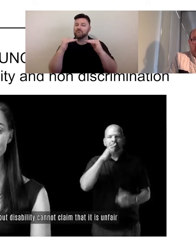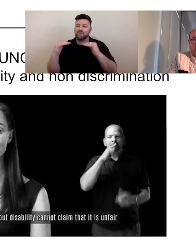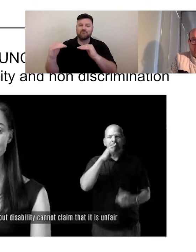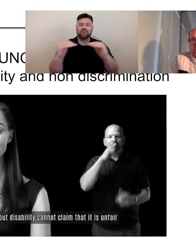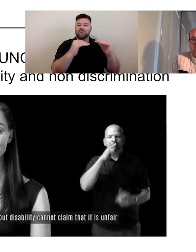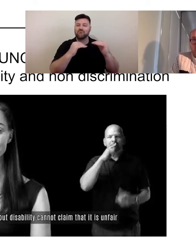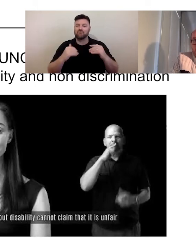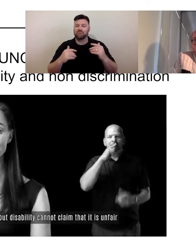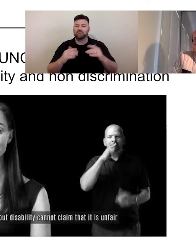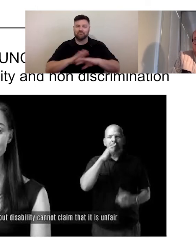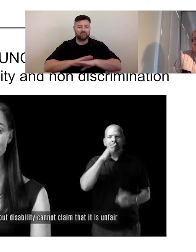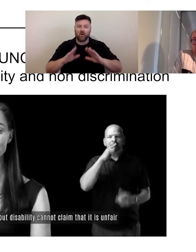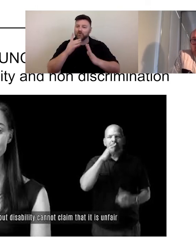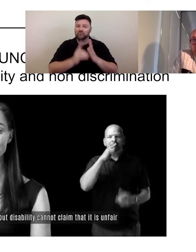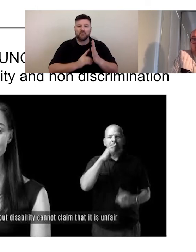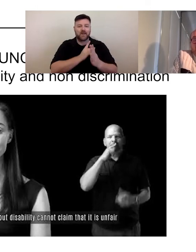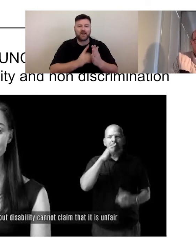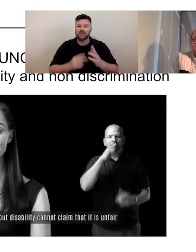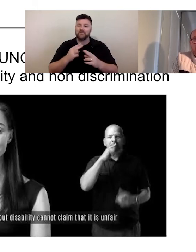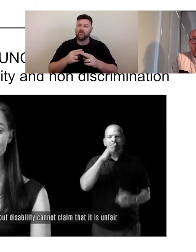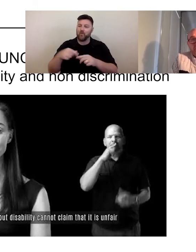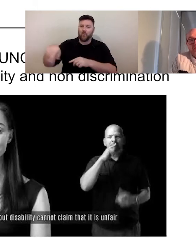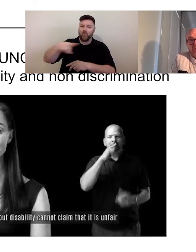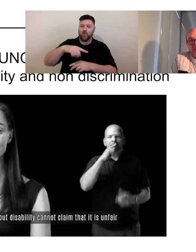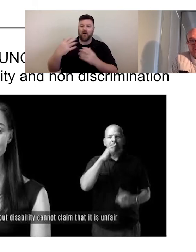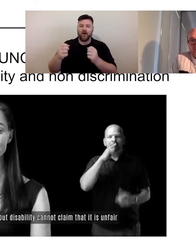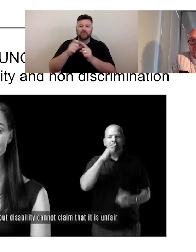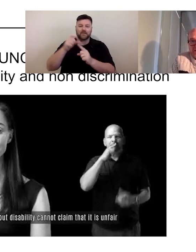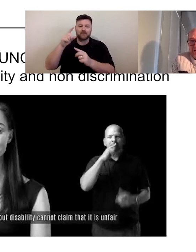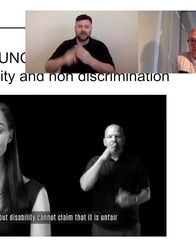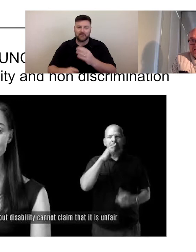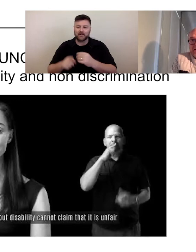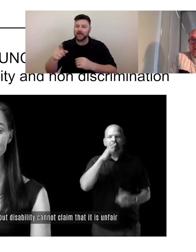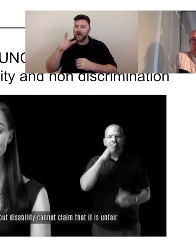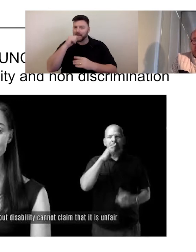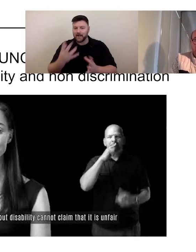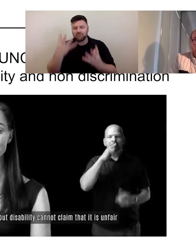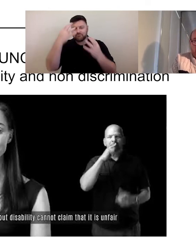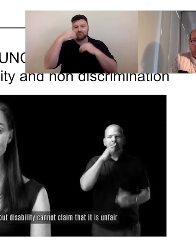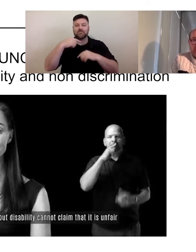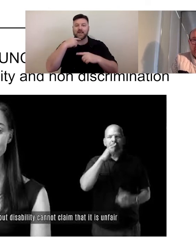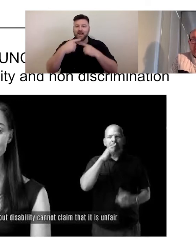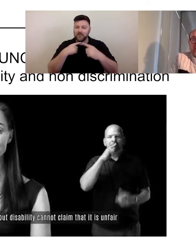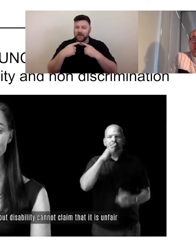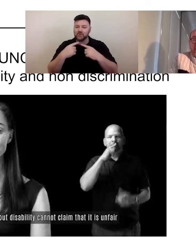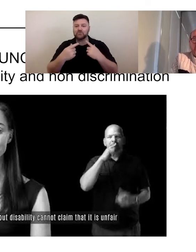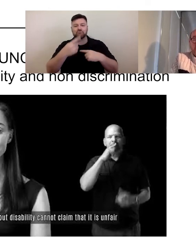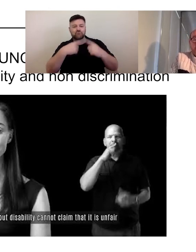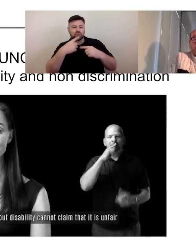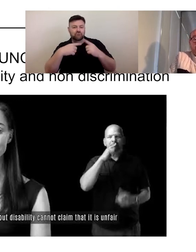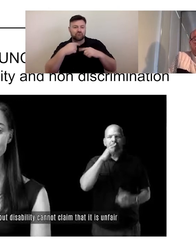people who may consume information in different ways.